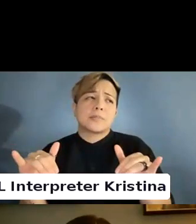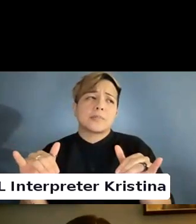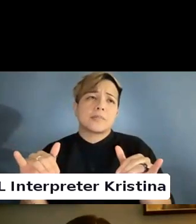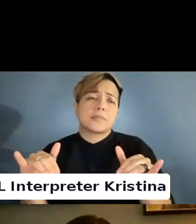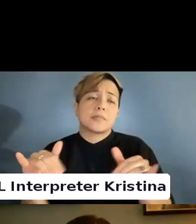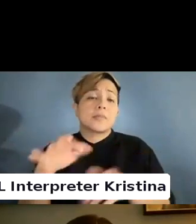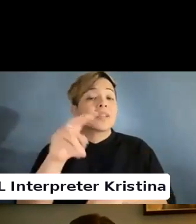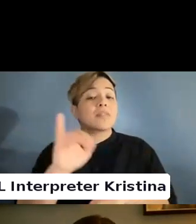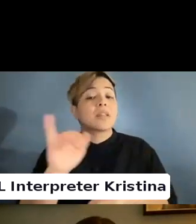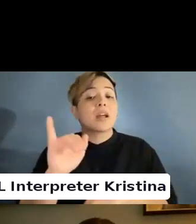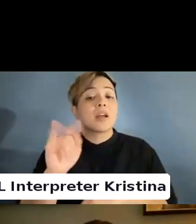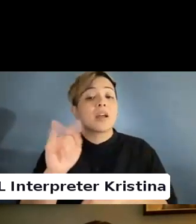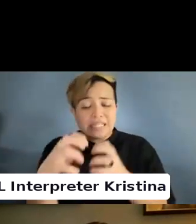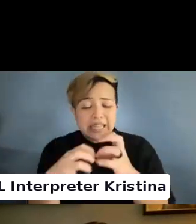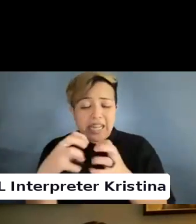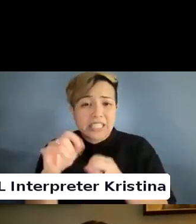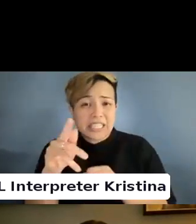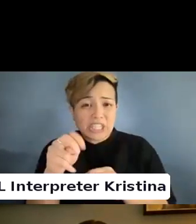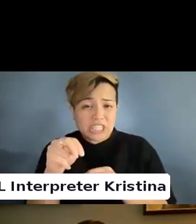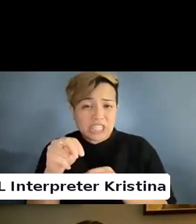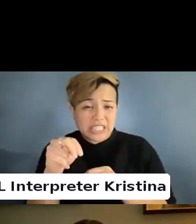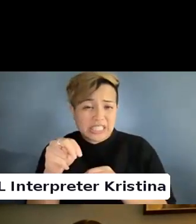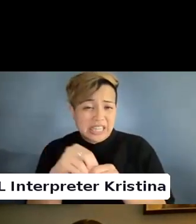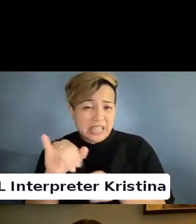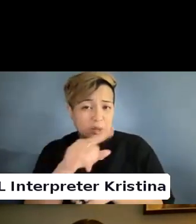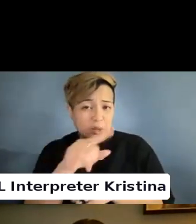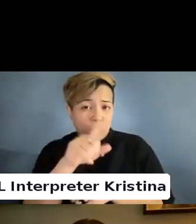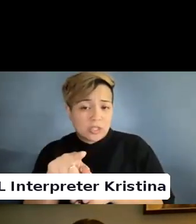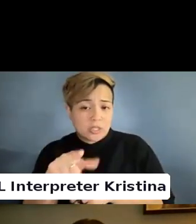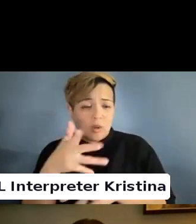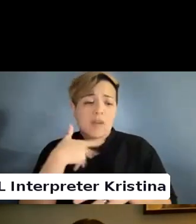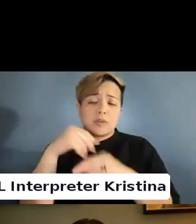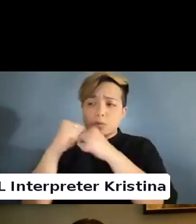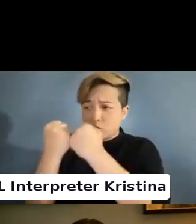Even the tension in the question I see is that okay this is the social model in terms